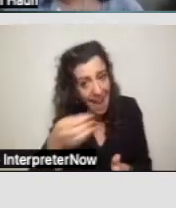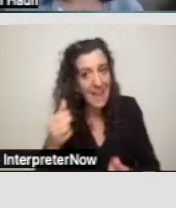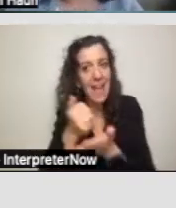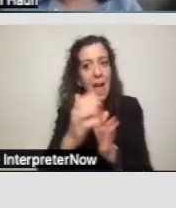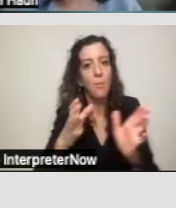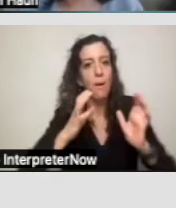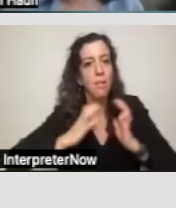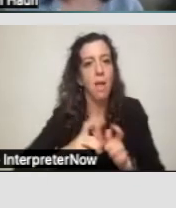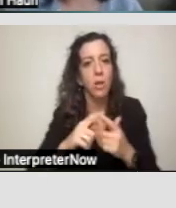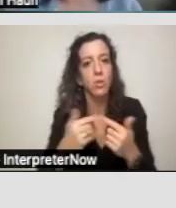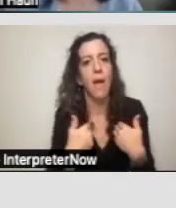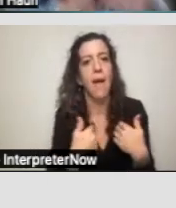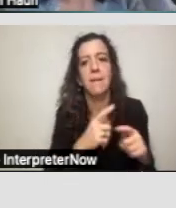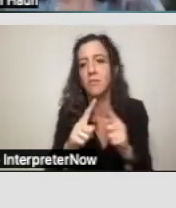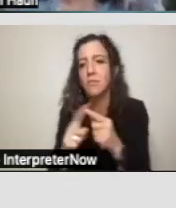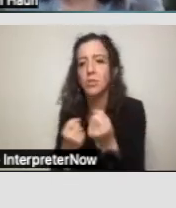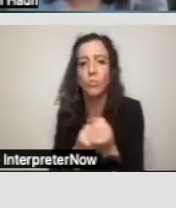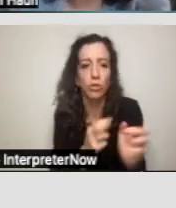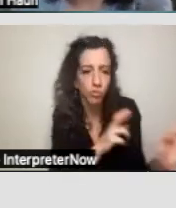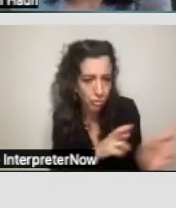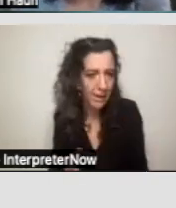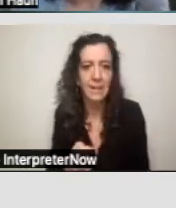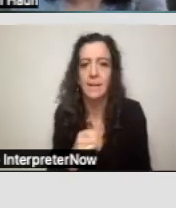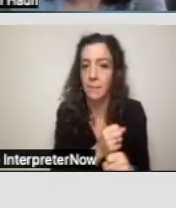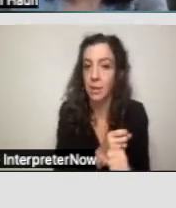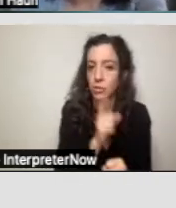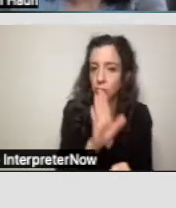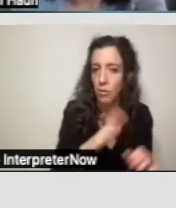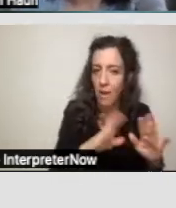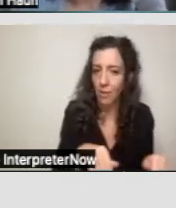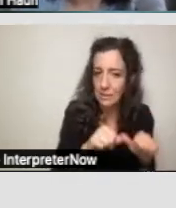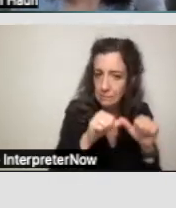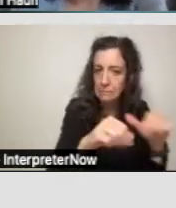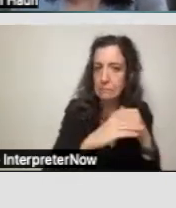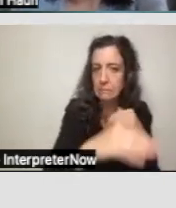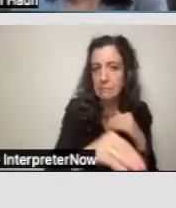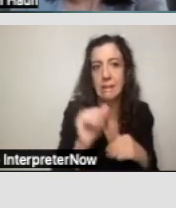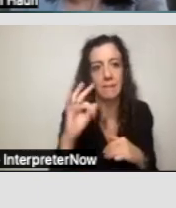have some supports in place to make sure that their housing can be maintained in case of a crisis.